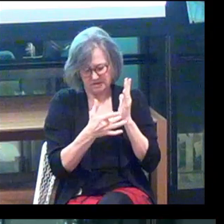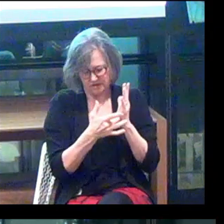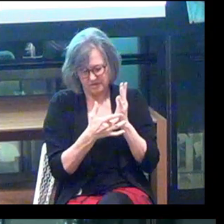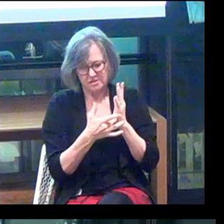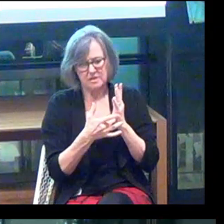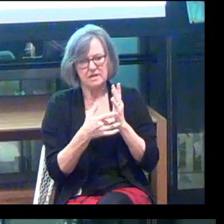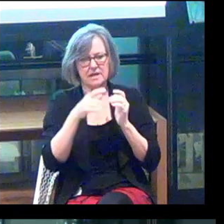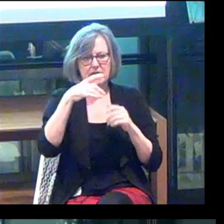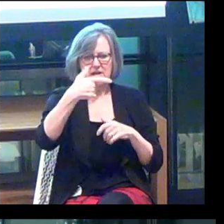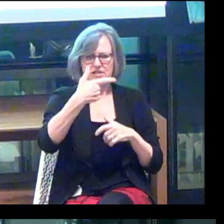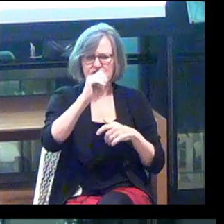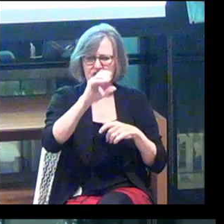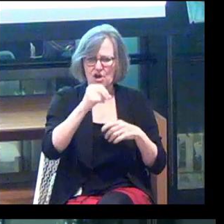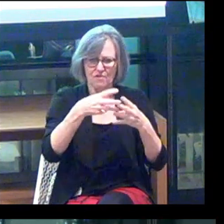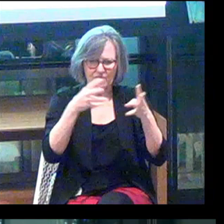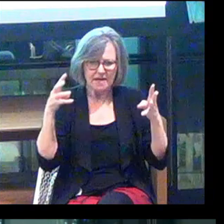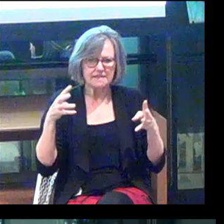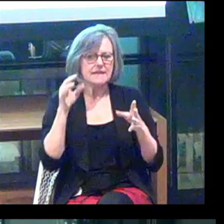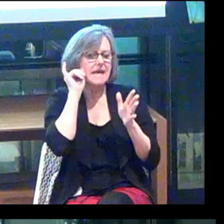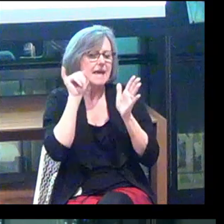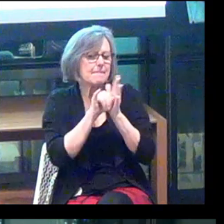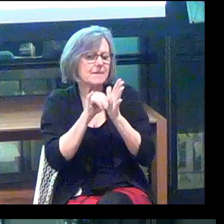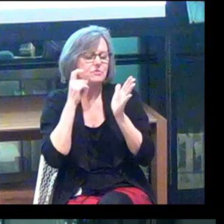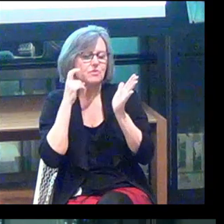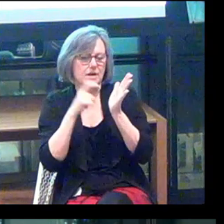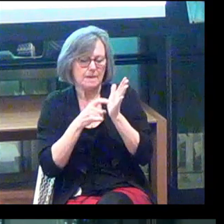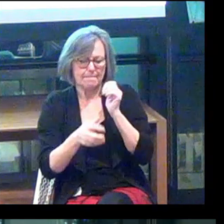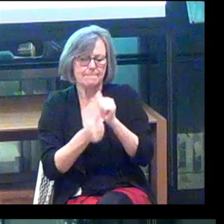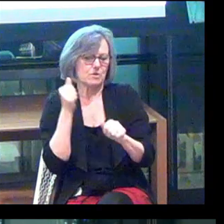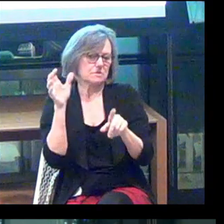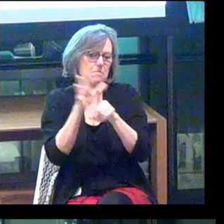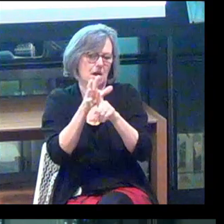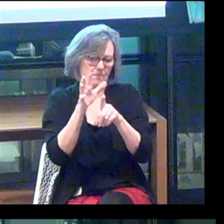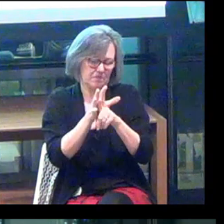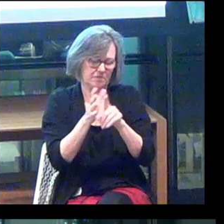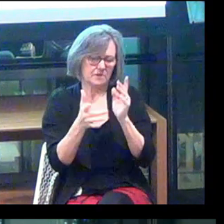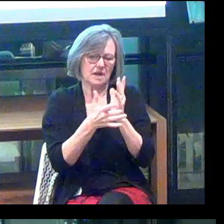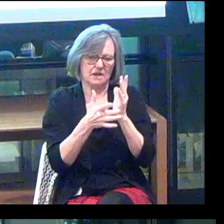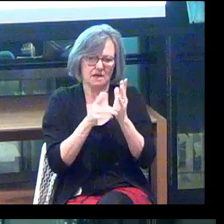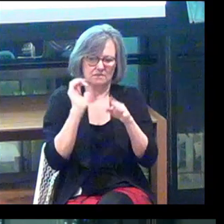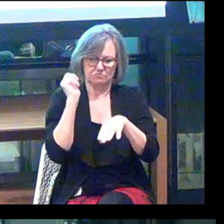with geofencing and image recognition being the most popular technologies implemented.